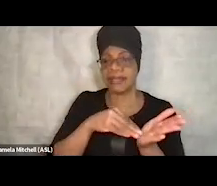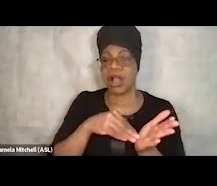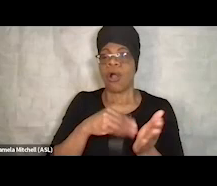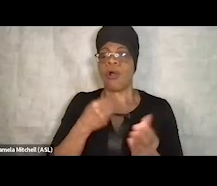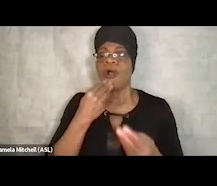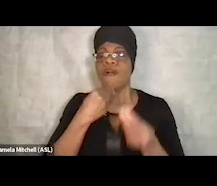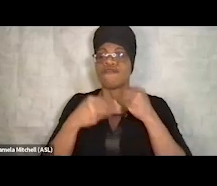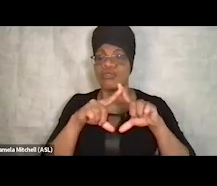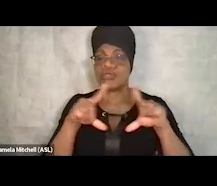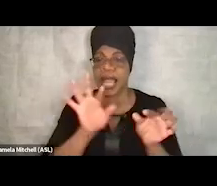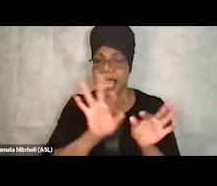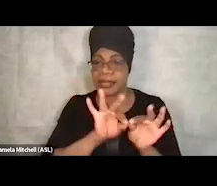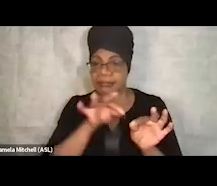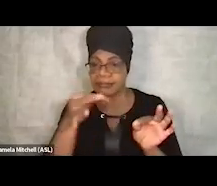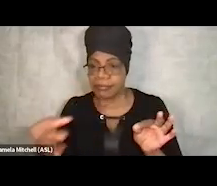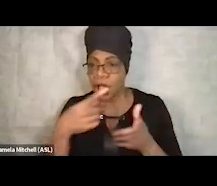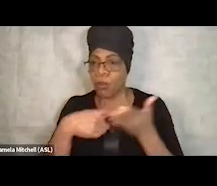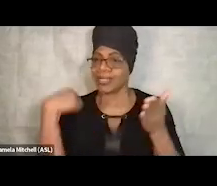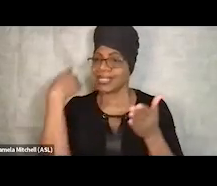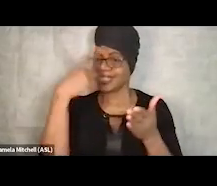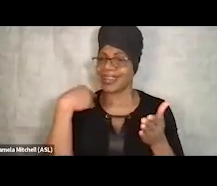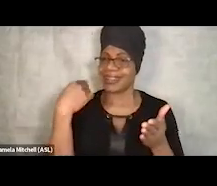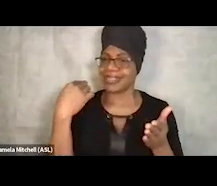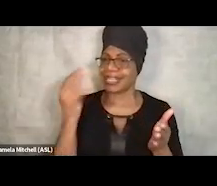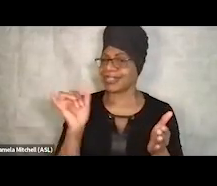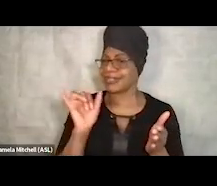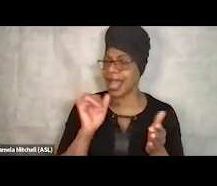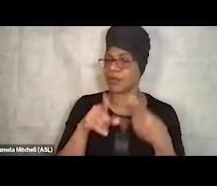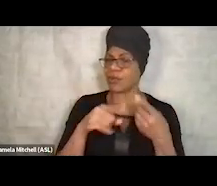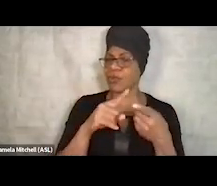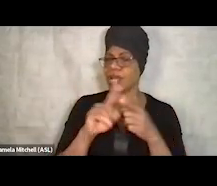and how is that gonna impact my benefits? And then accessing resources,